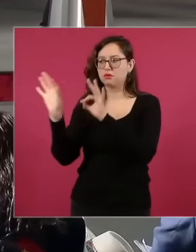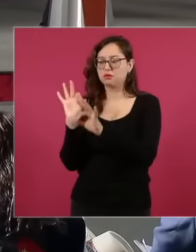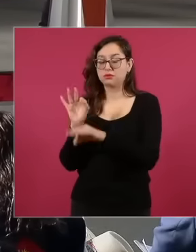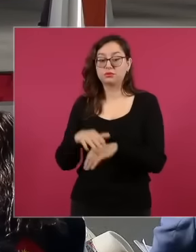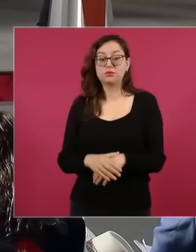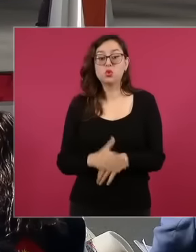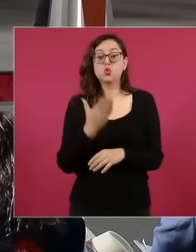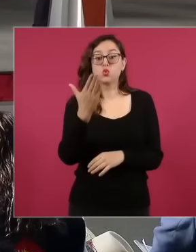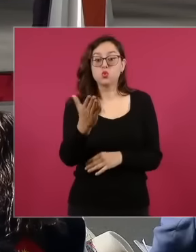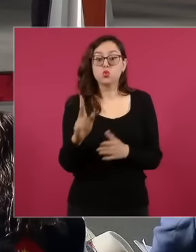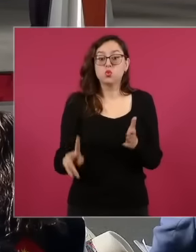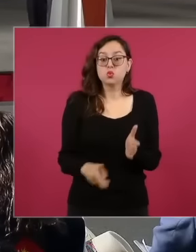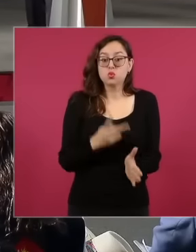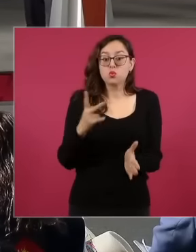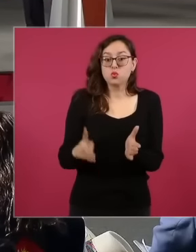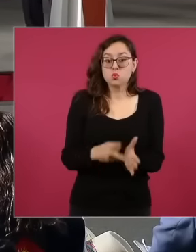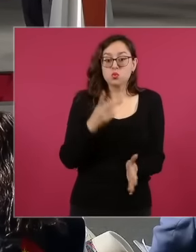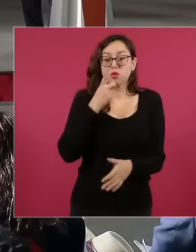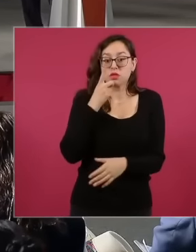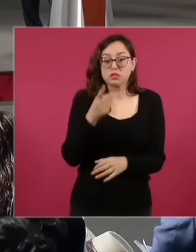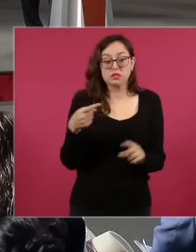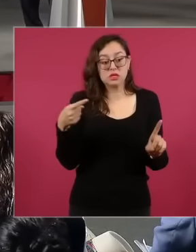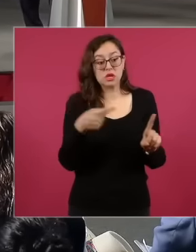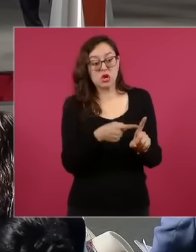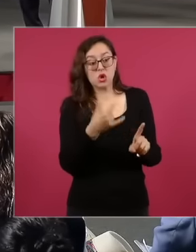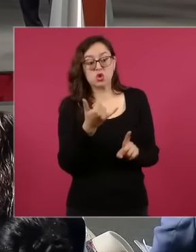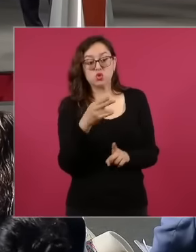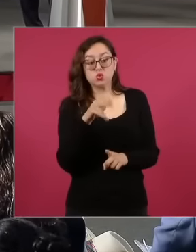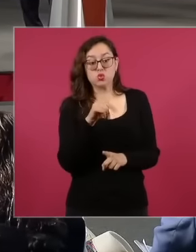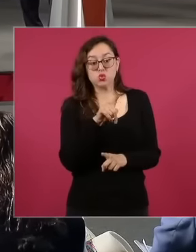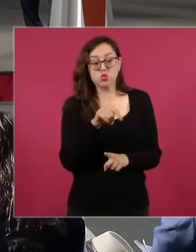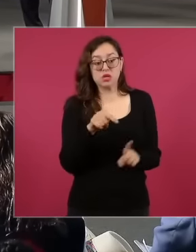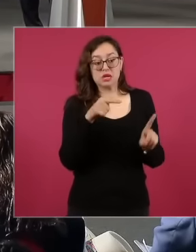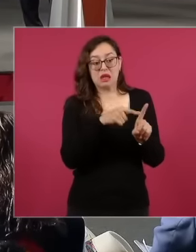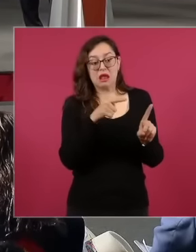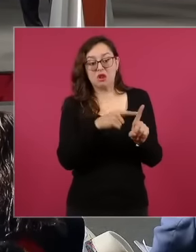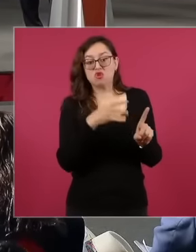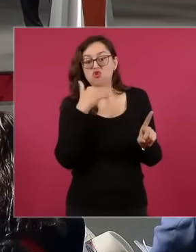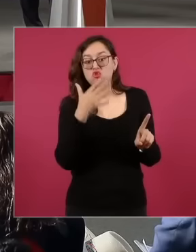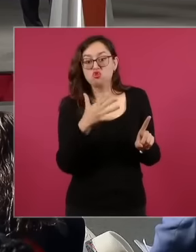occasions. cataloged Miguel Ángel Yunes Sr. as someone corrupt who negotiated